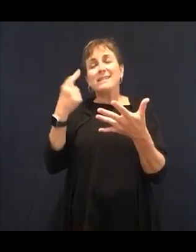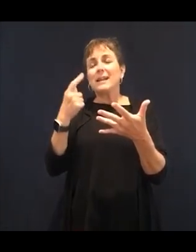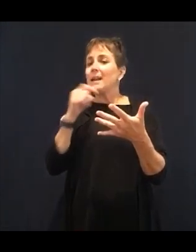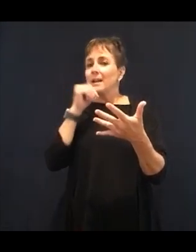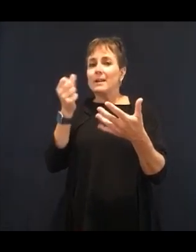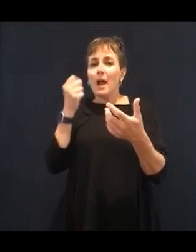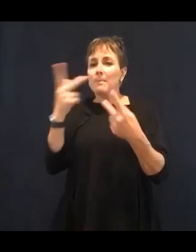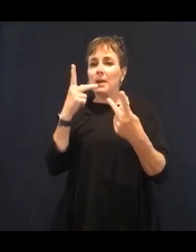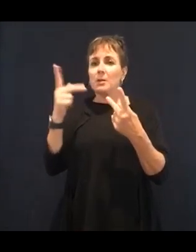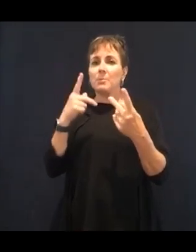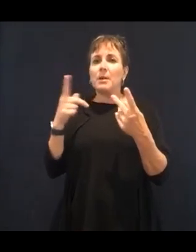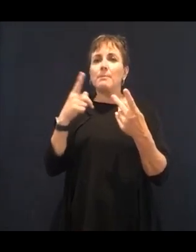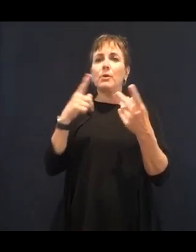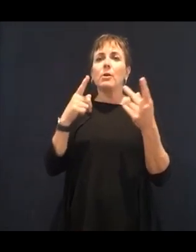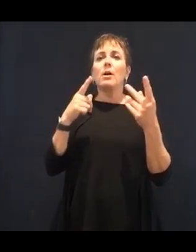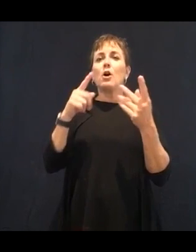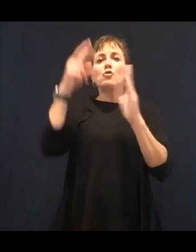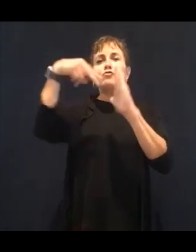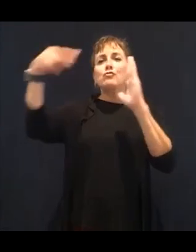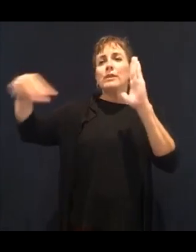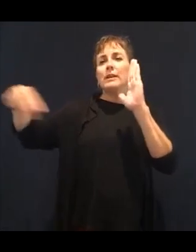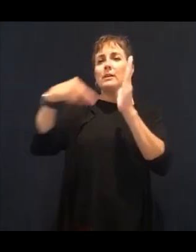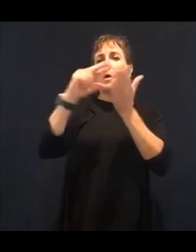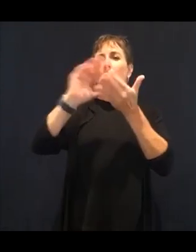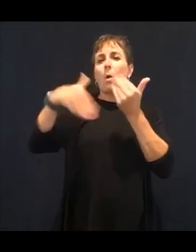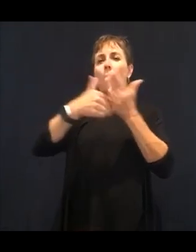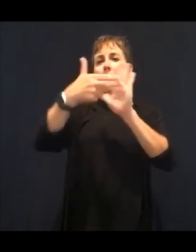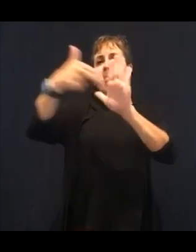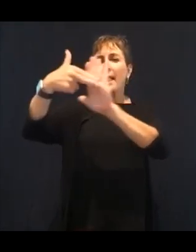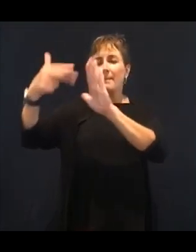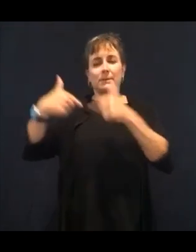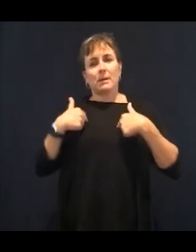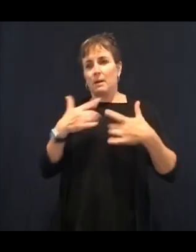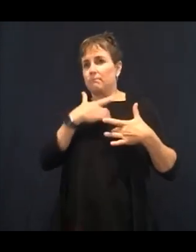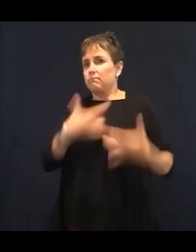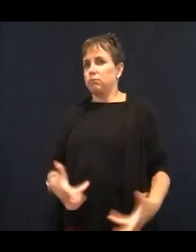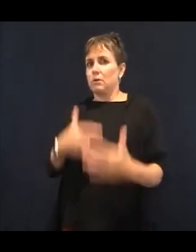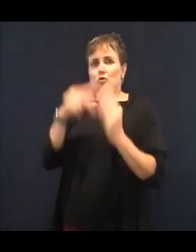And I teach my clients to do that. But that is the point